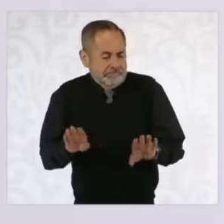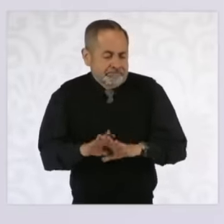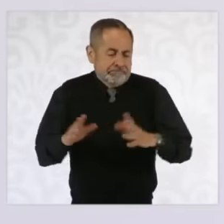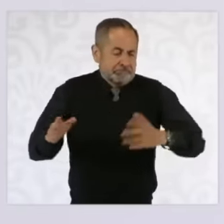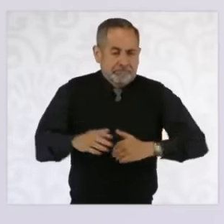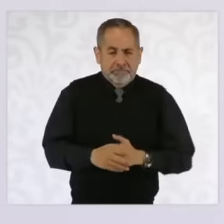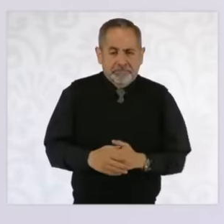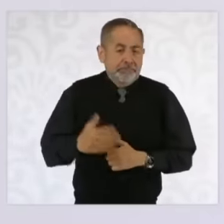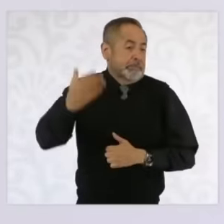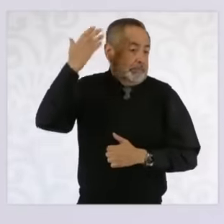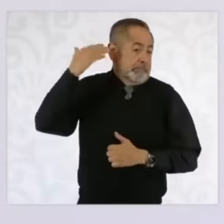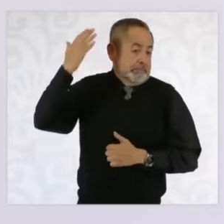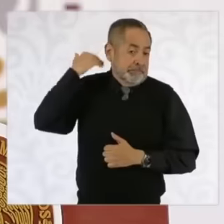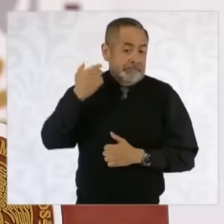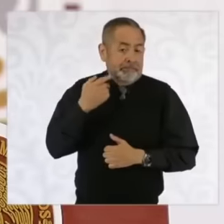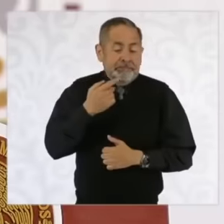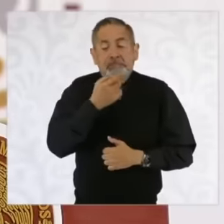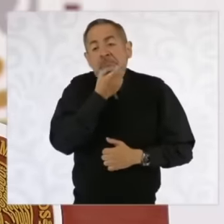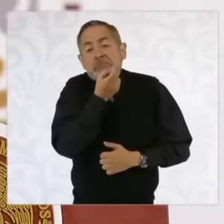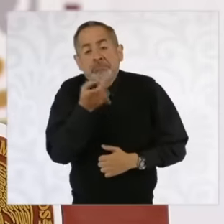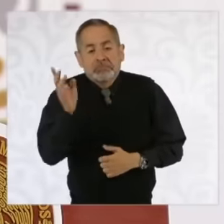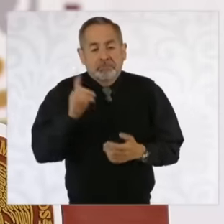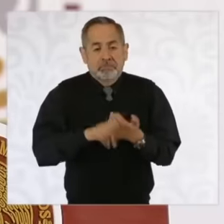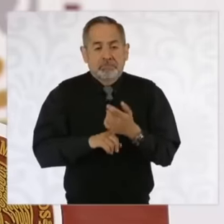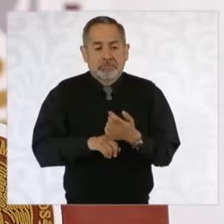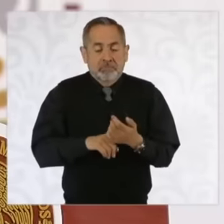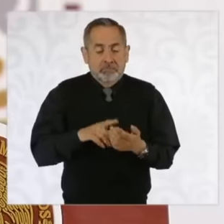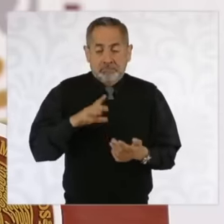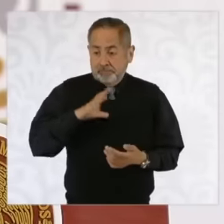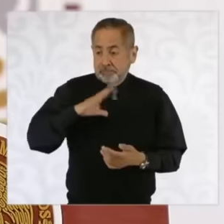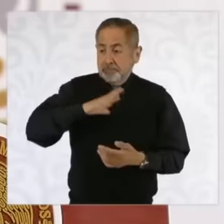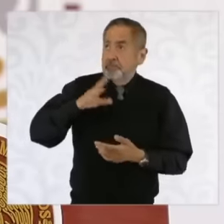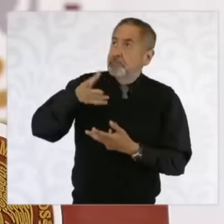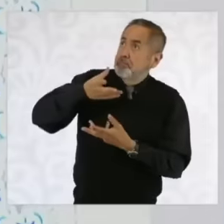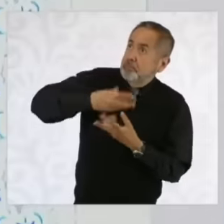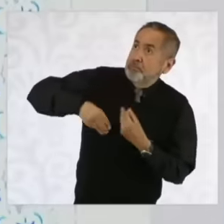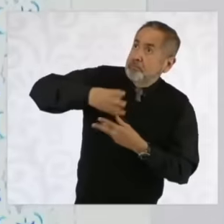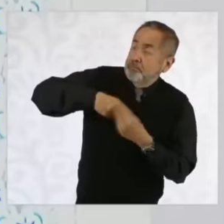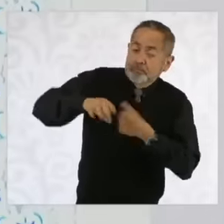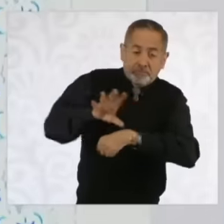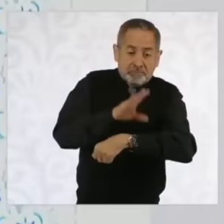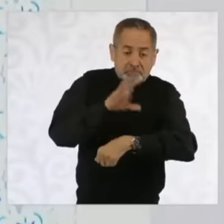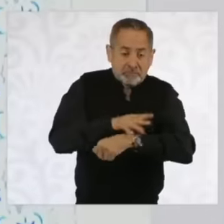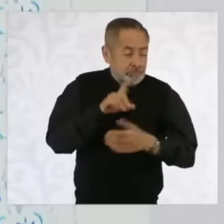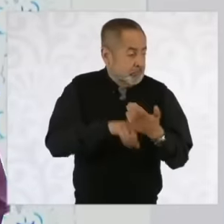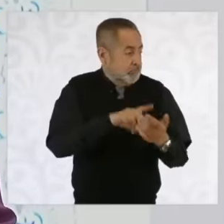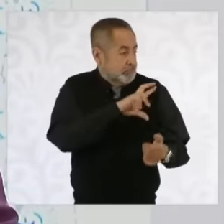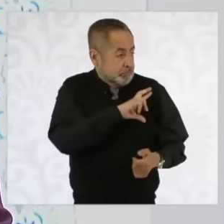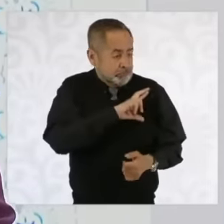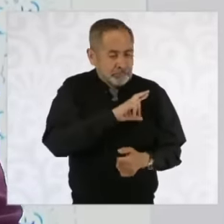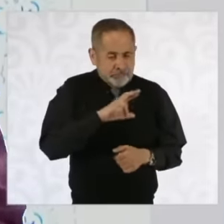before it was said if you have renewable sources of energy and you are a private before the